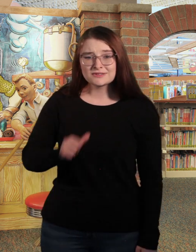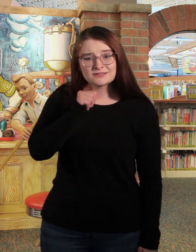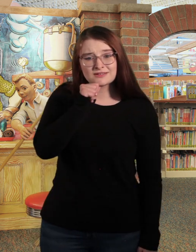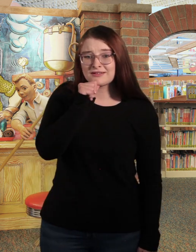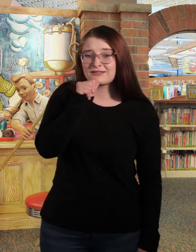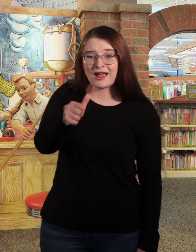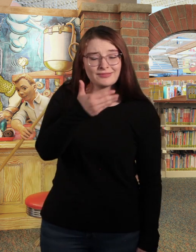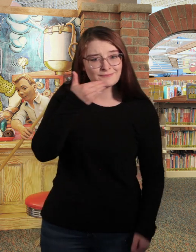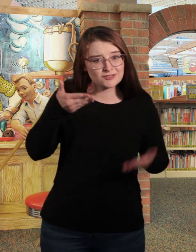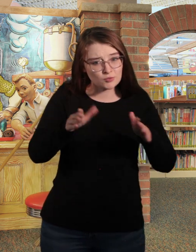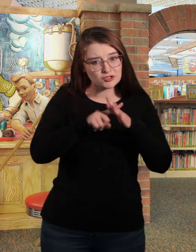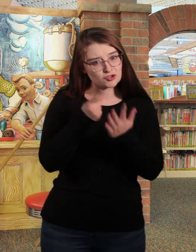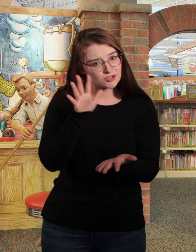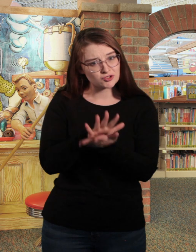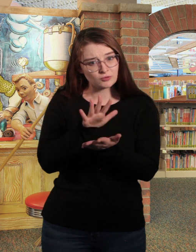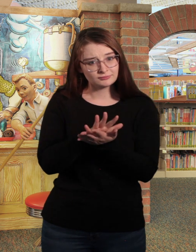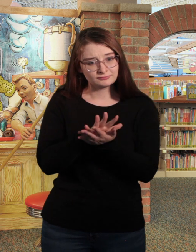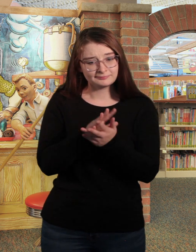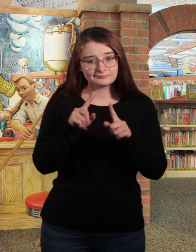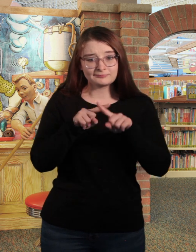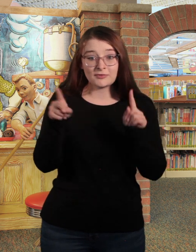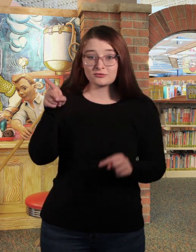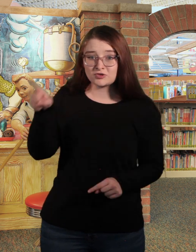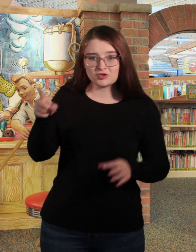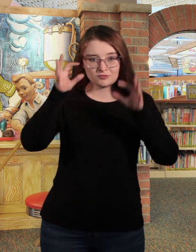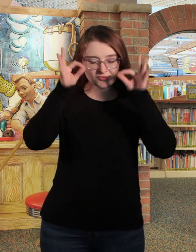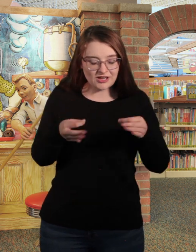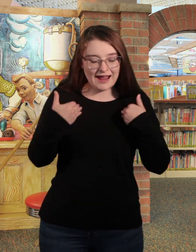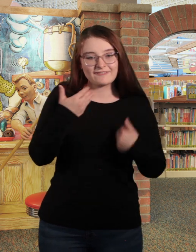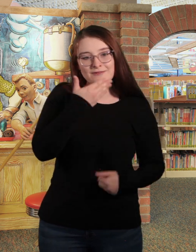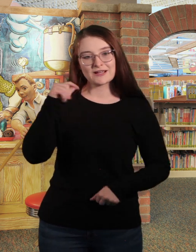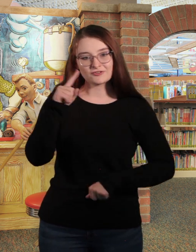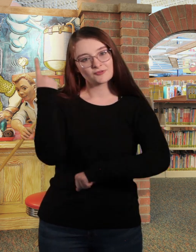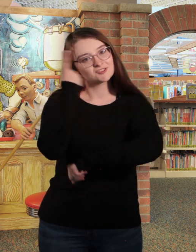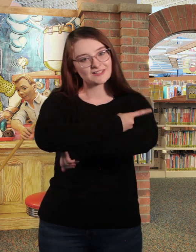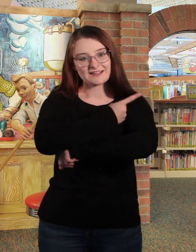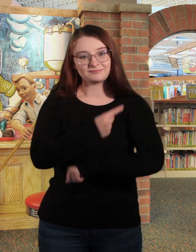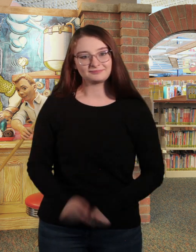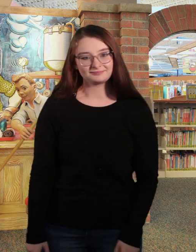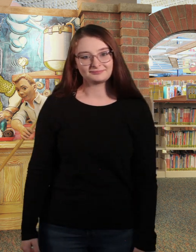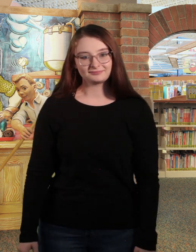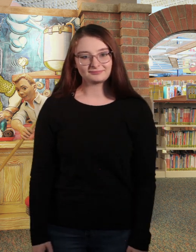It was not the best way to start school. Still, Penelope was determined to have a good first day.